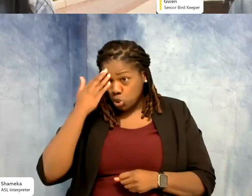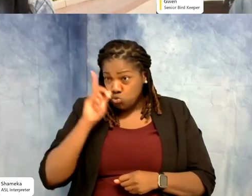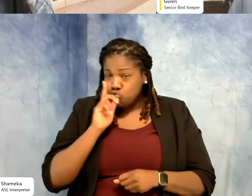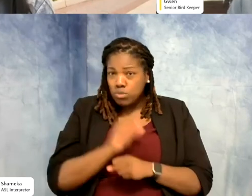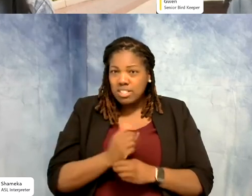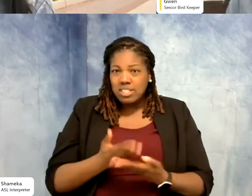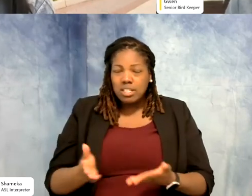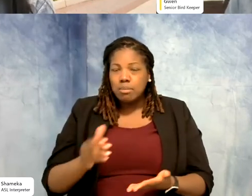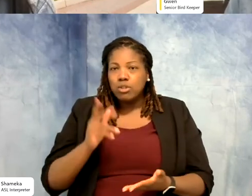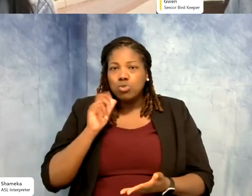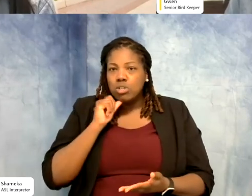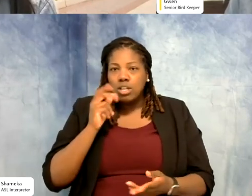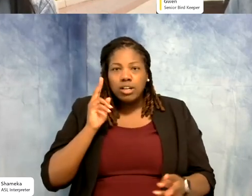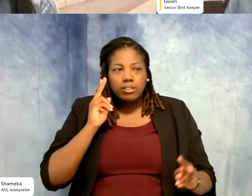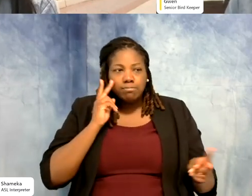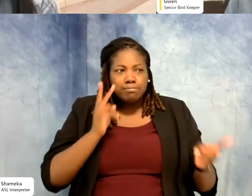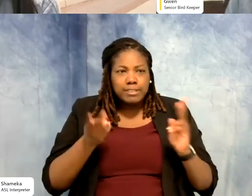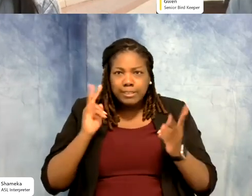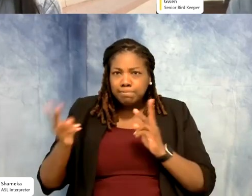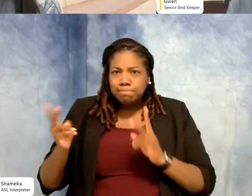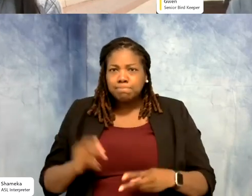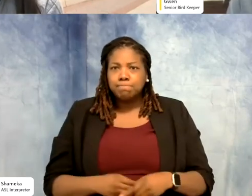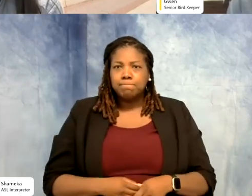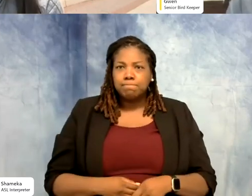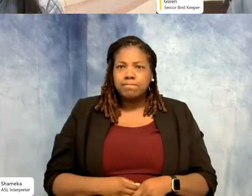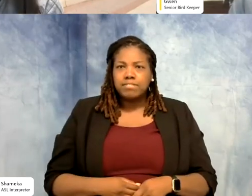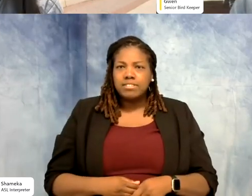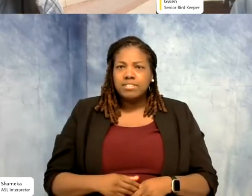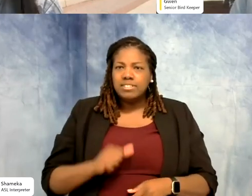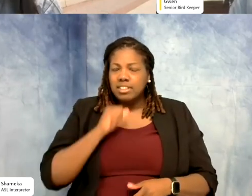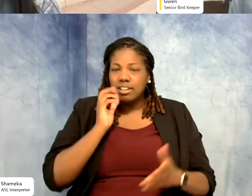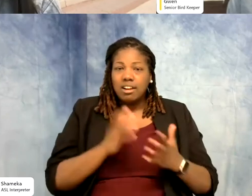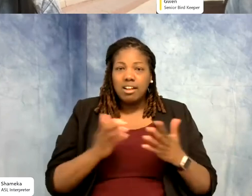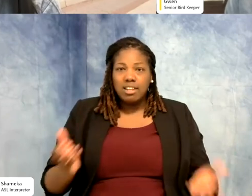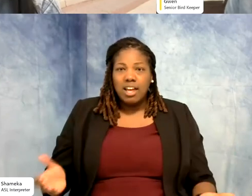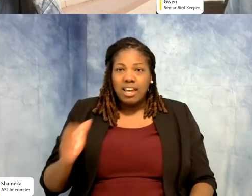walk around the Zoo. My dad said you know there were a lot of African American zookeepers when